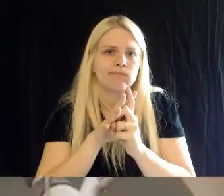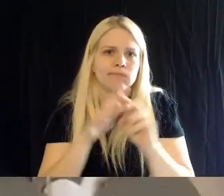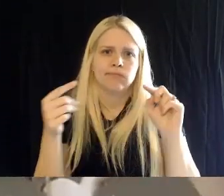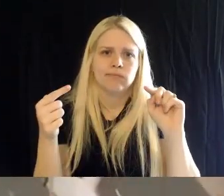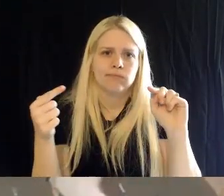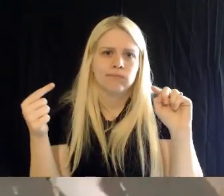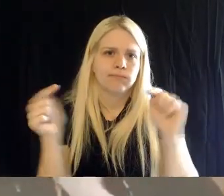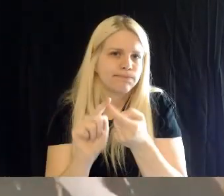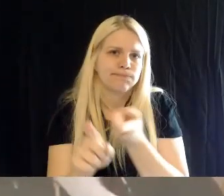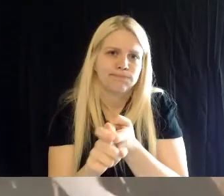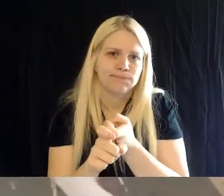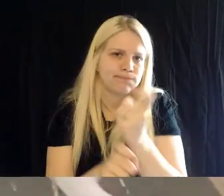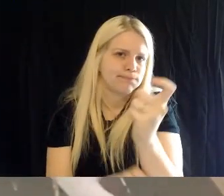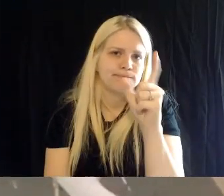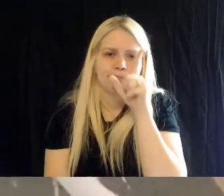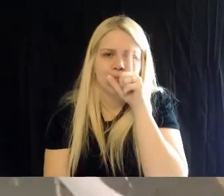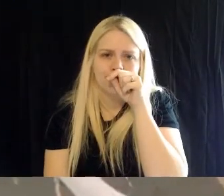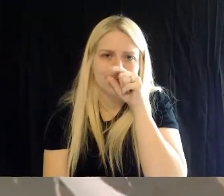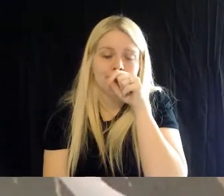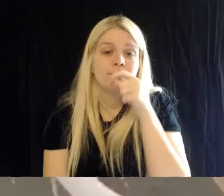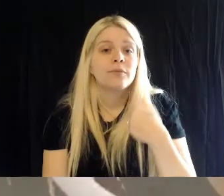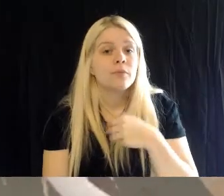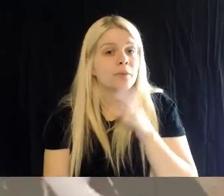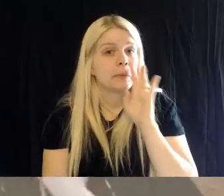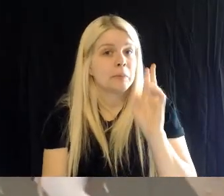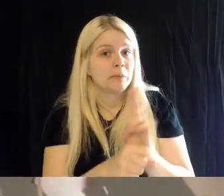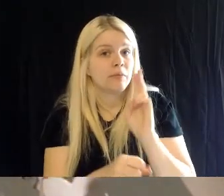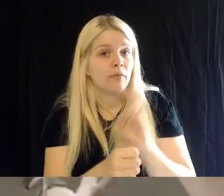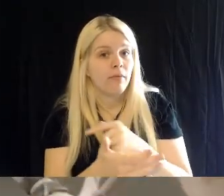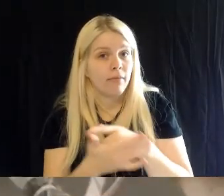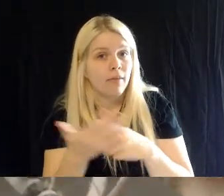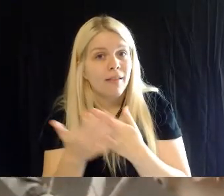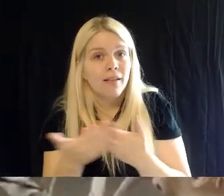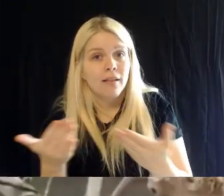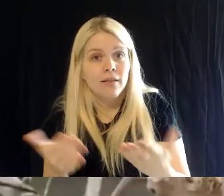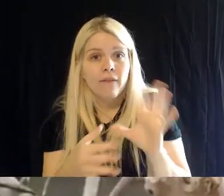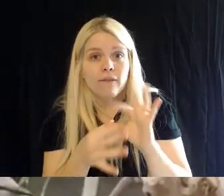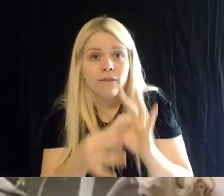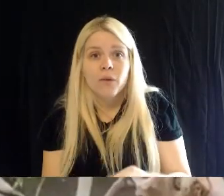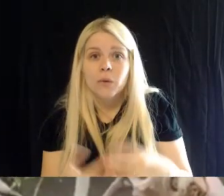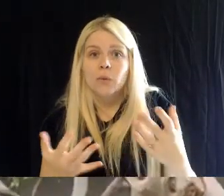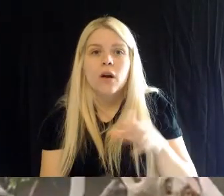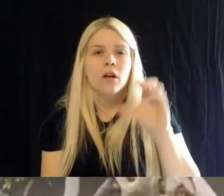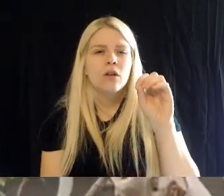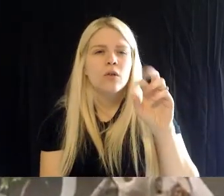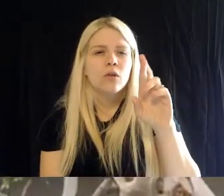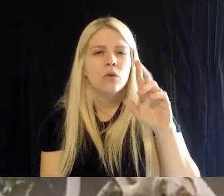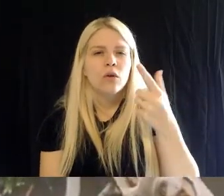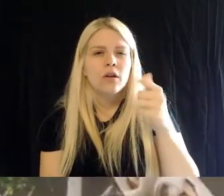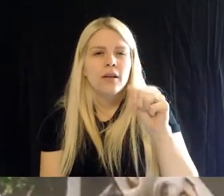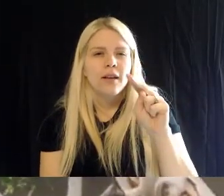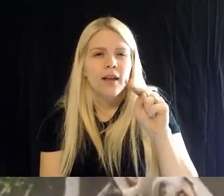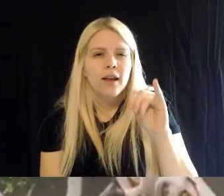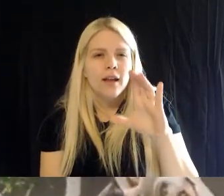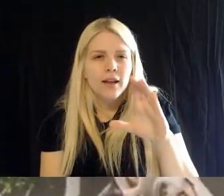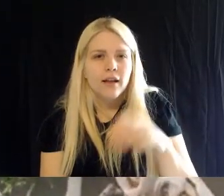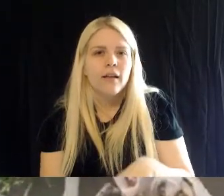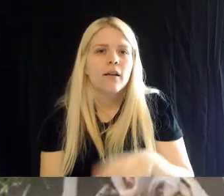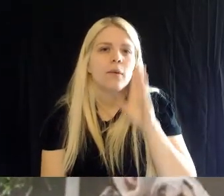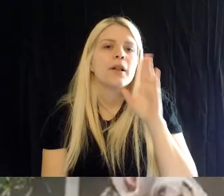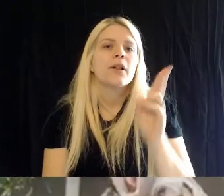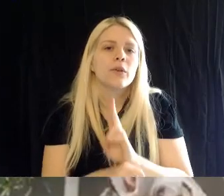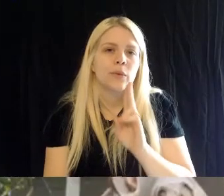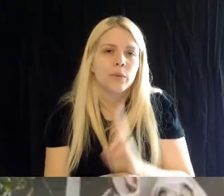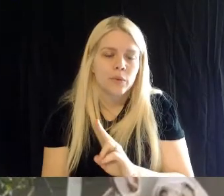So, we use- all of our stuff is organic. We use a lot of composted things to help build up our soil.